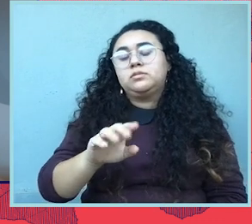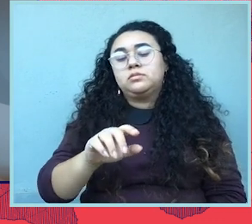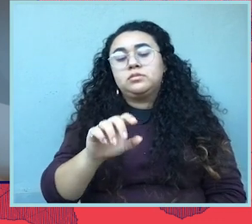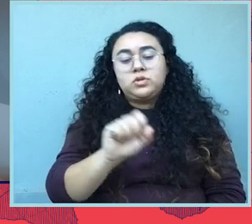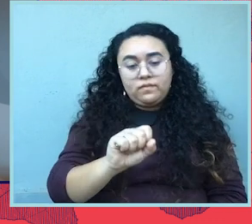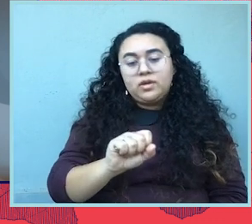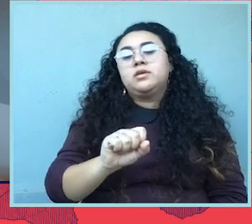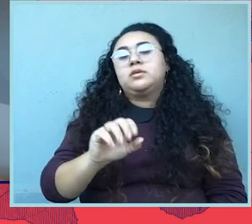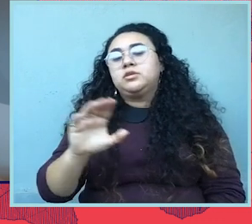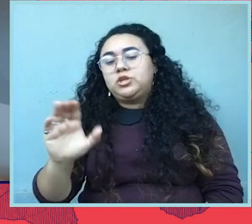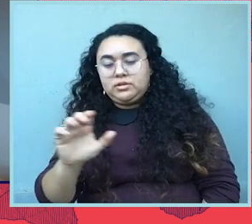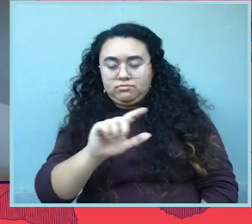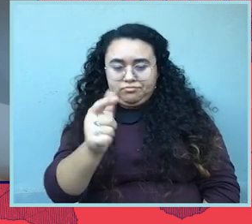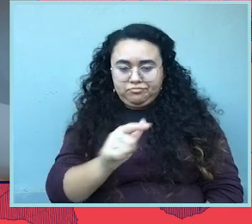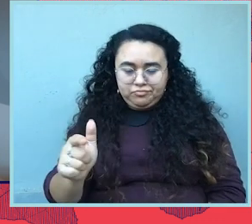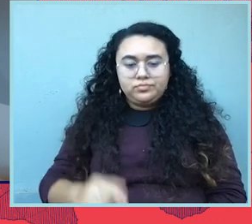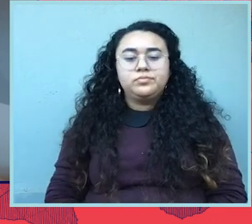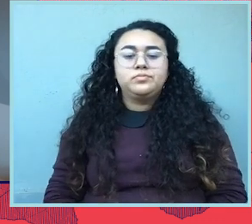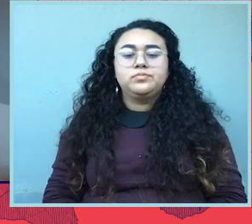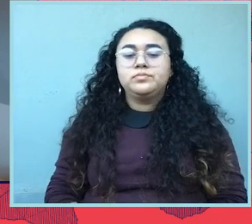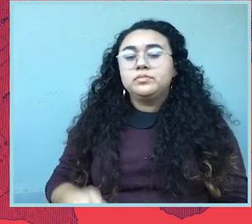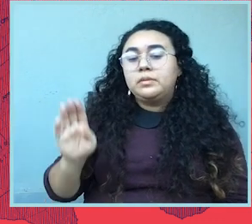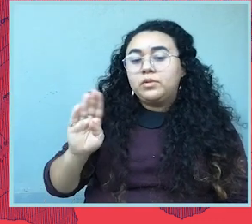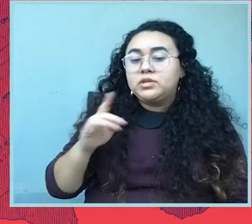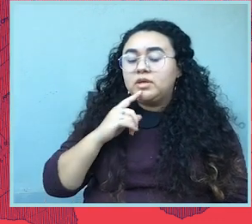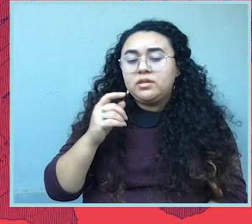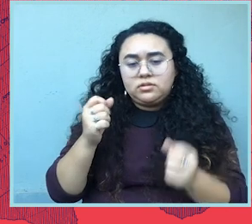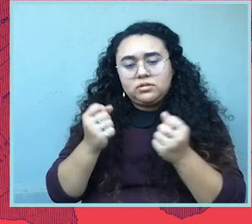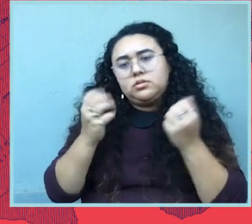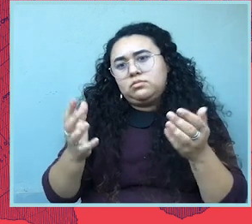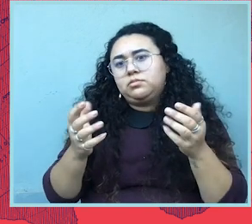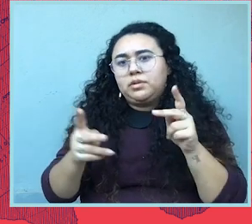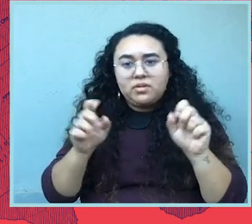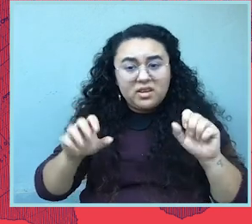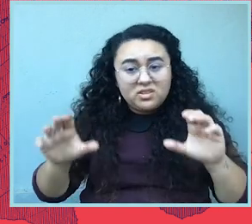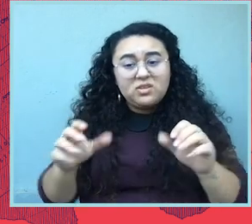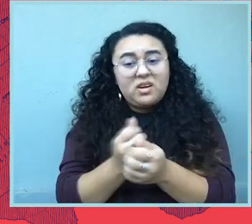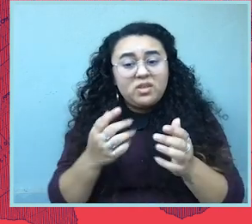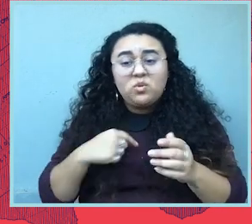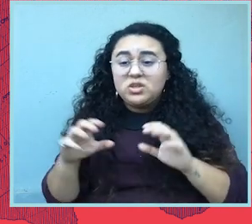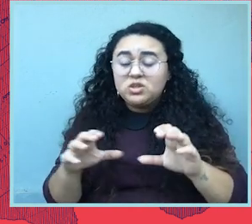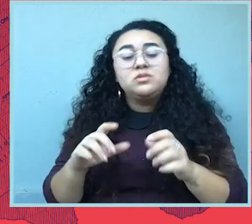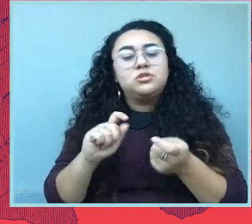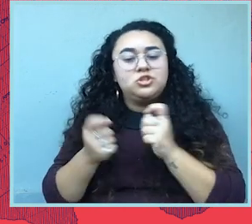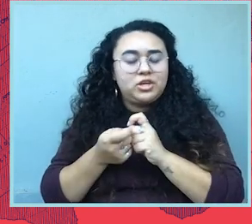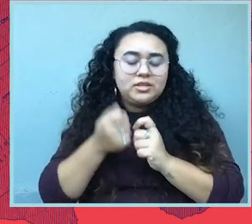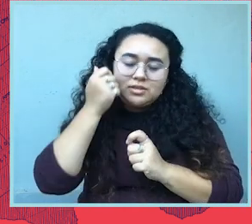our supporters can take to make change now? There's so much that everyone can do, and everything that we do makes a difference every